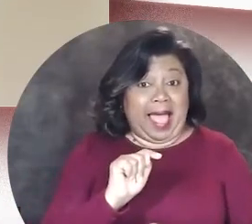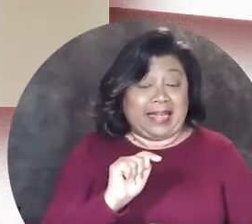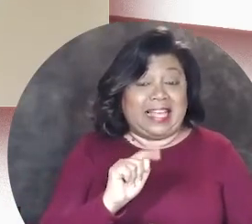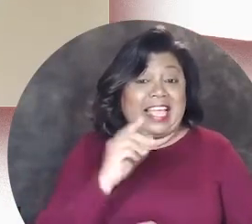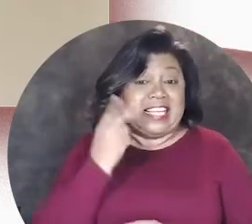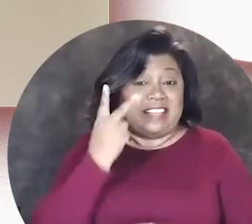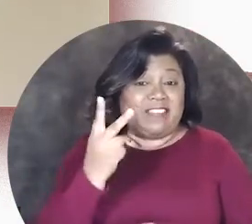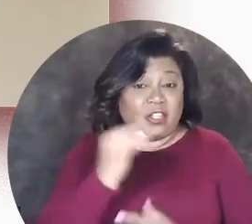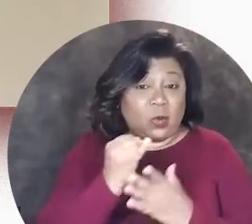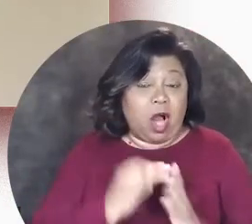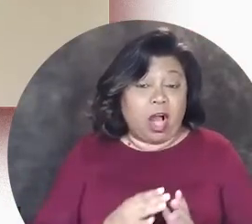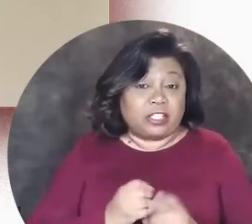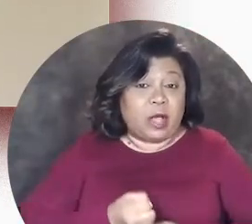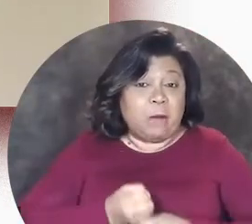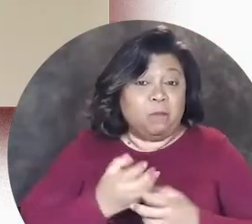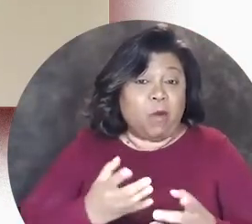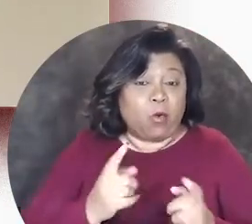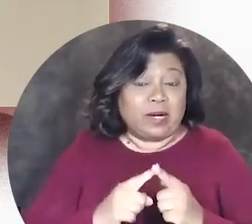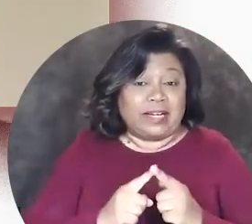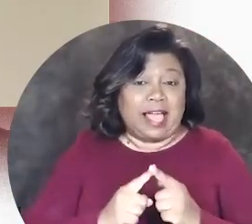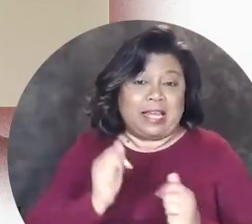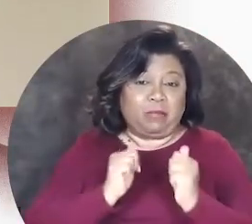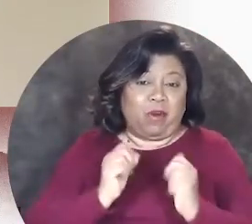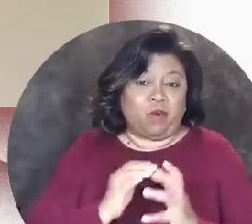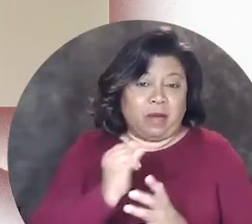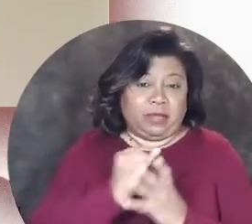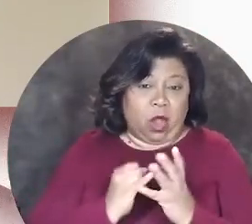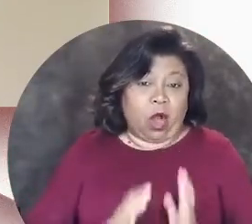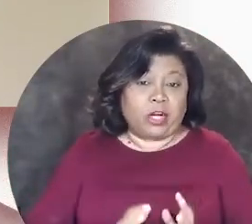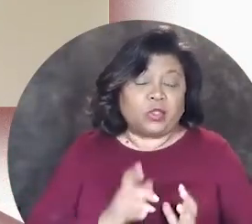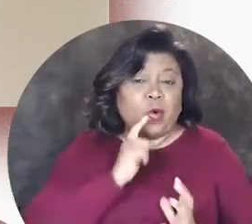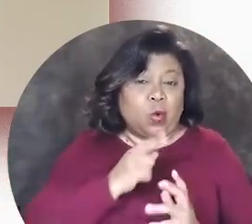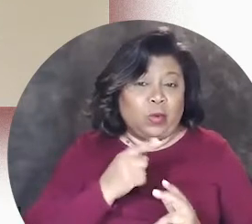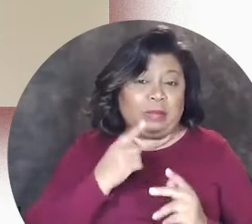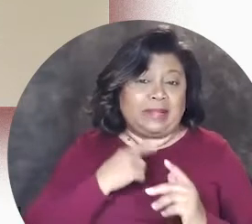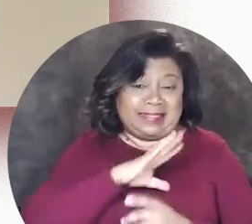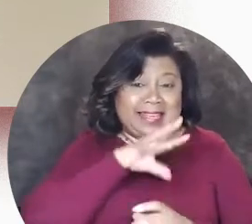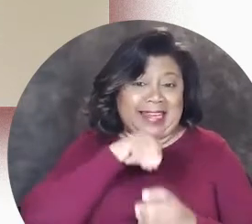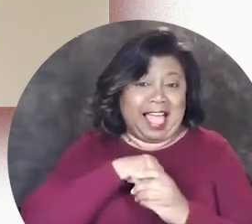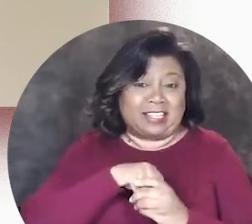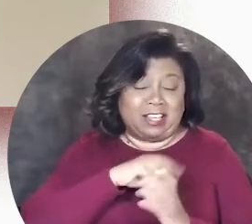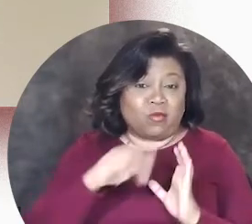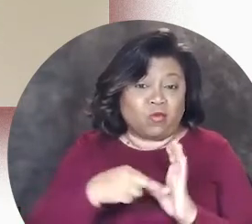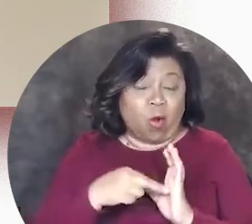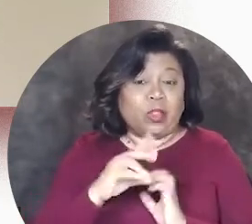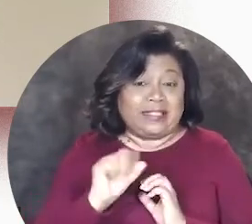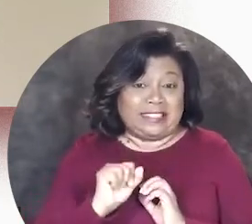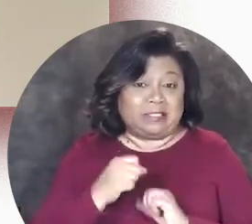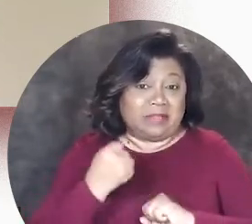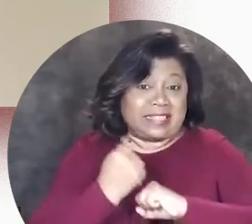Matt is a visual artist, poet, and performance artist who plays an active role in disability